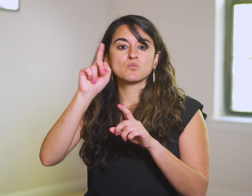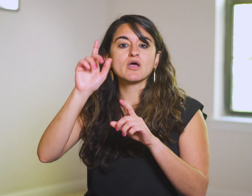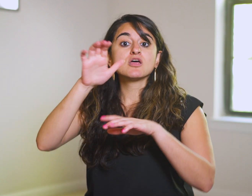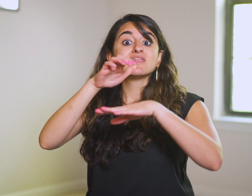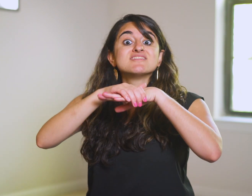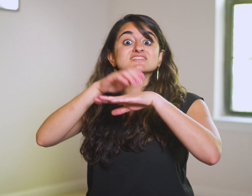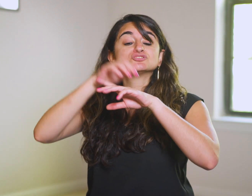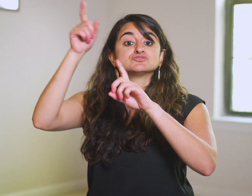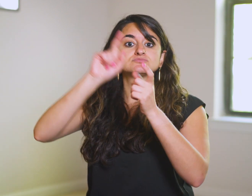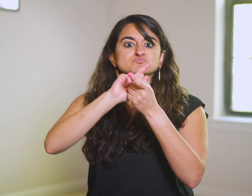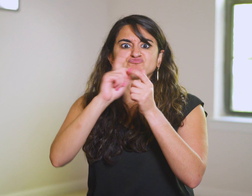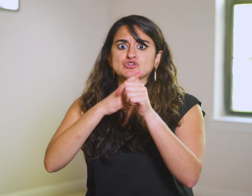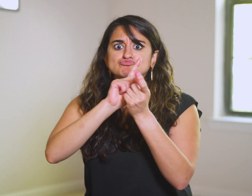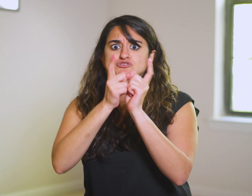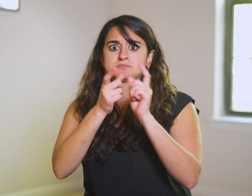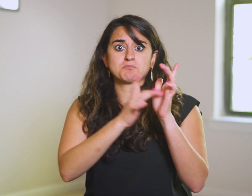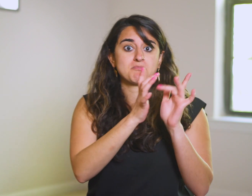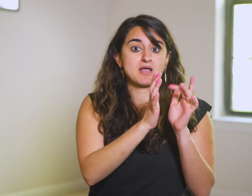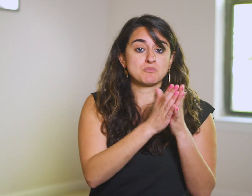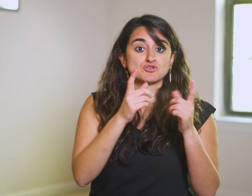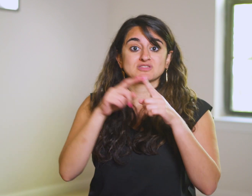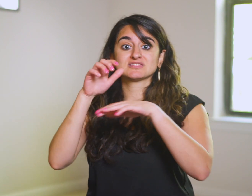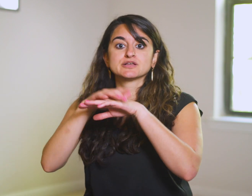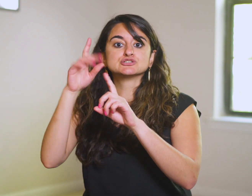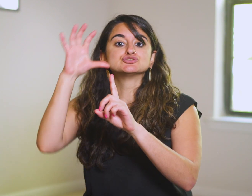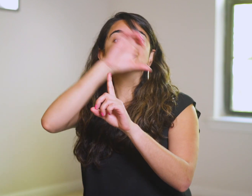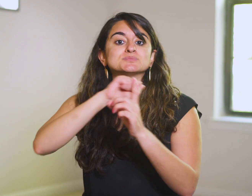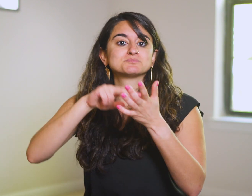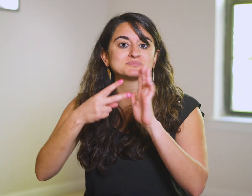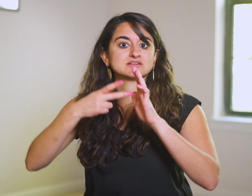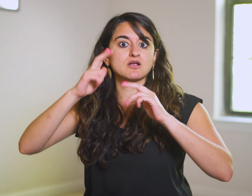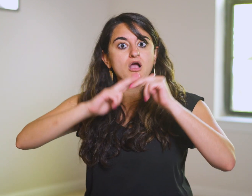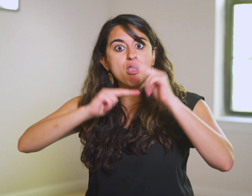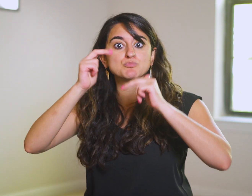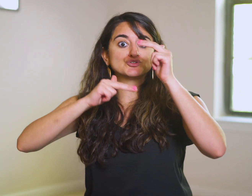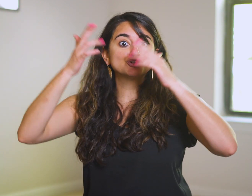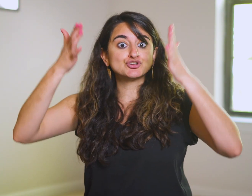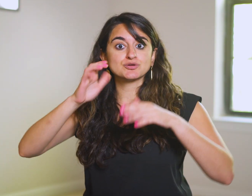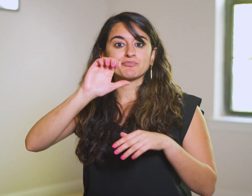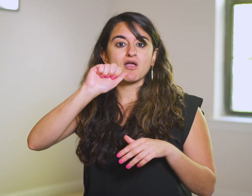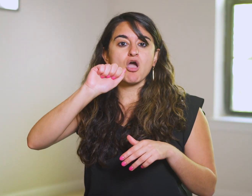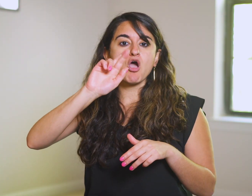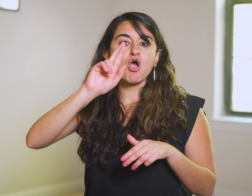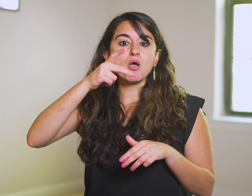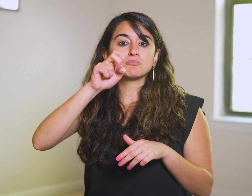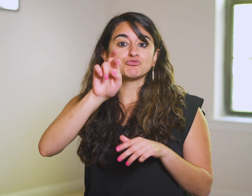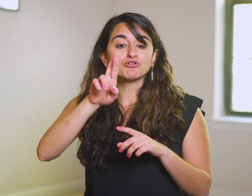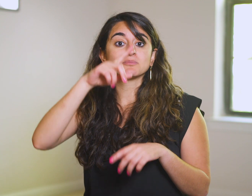When England first translated the Bible to English, they assumed this meant carpenter